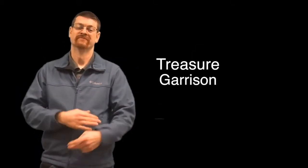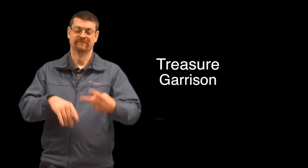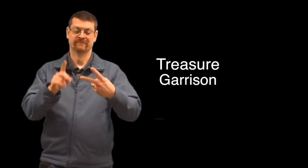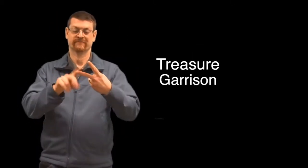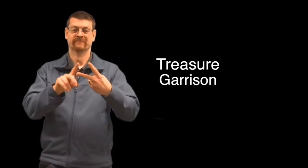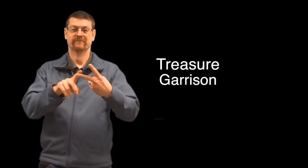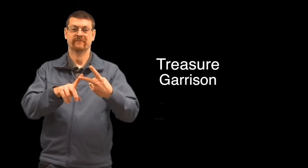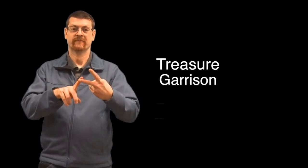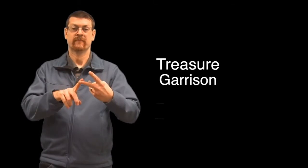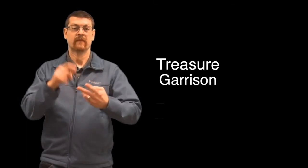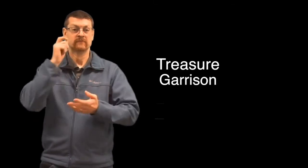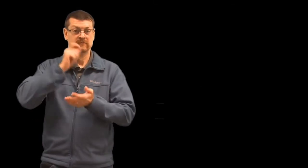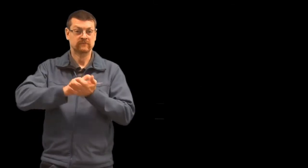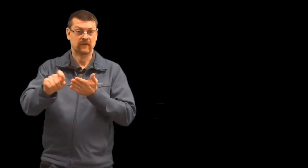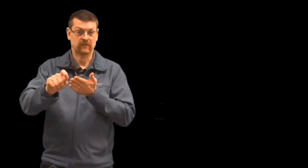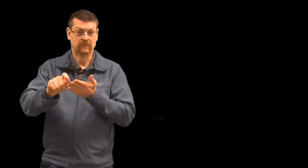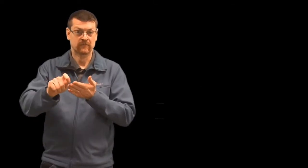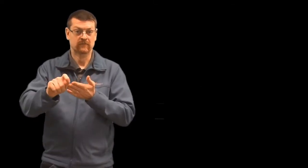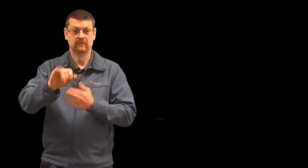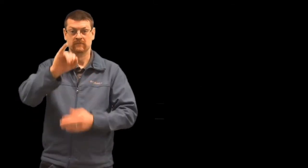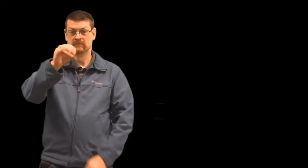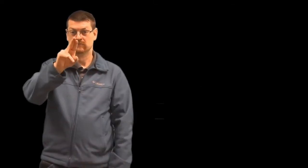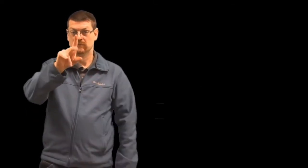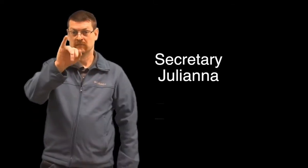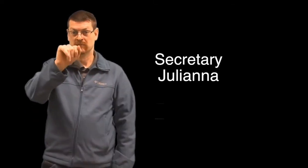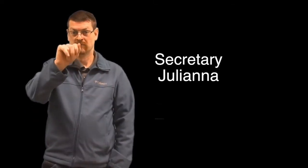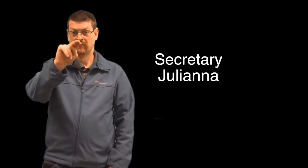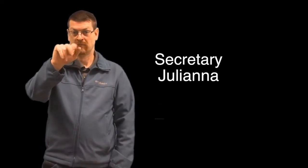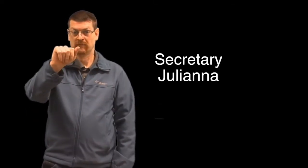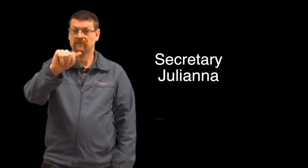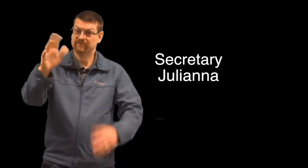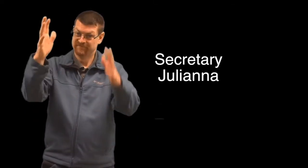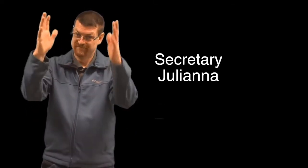Secretary is Julianna.